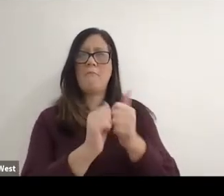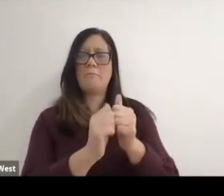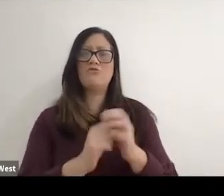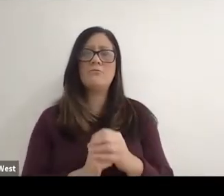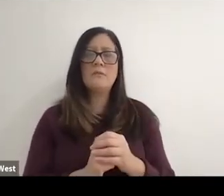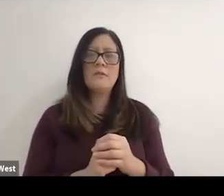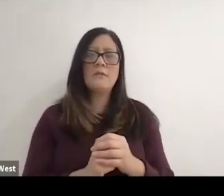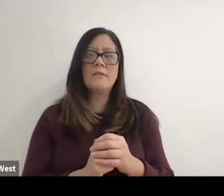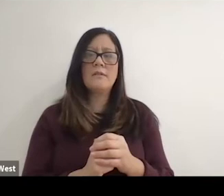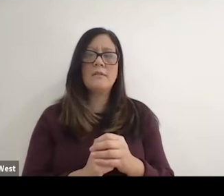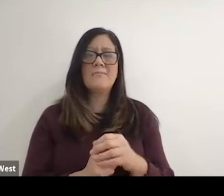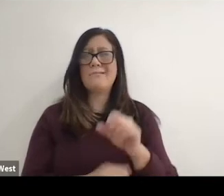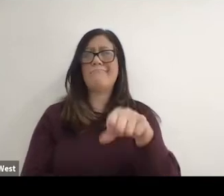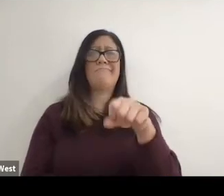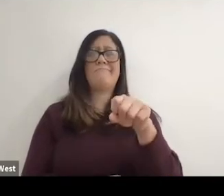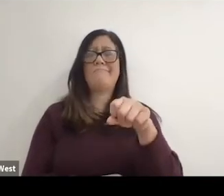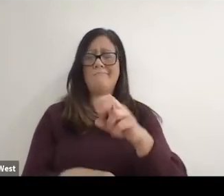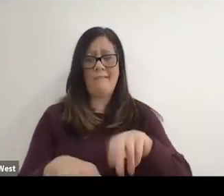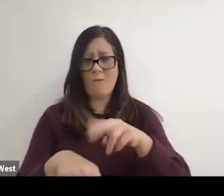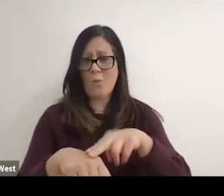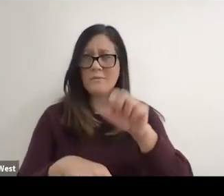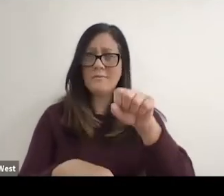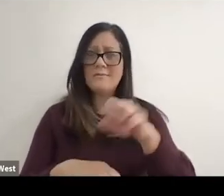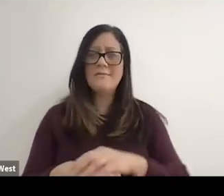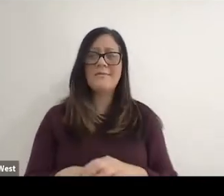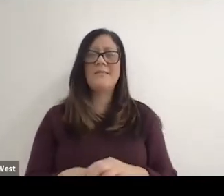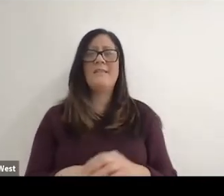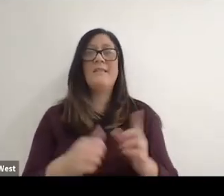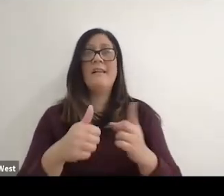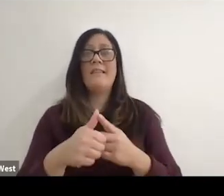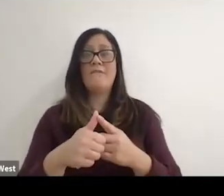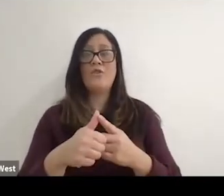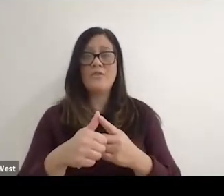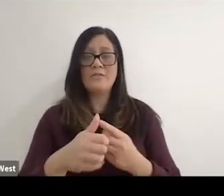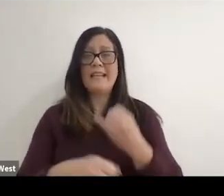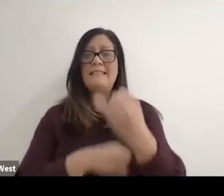national games and but of course. I think the first international